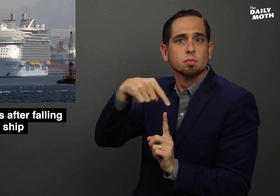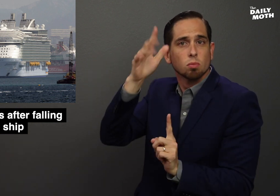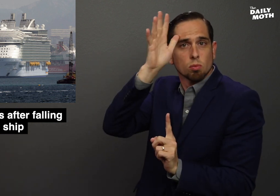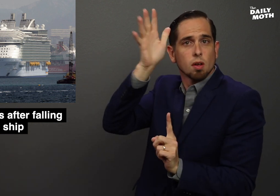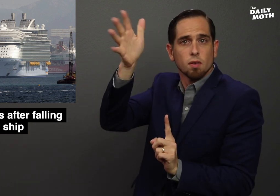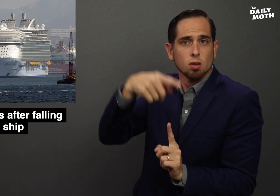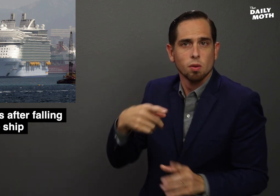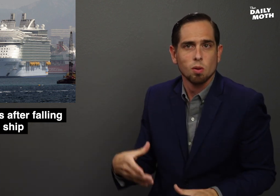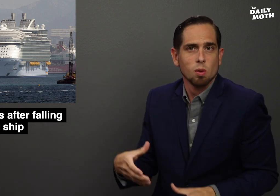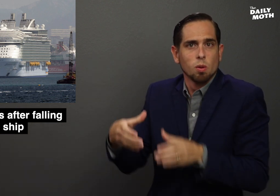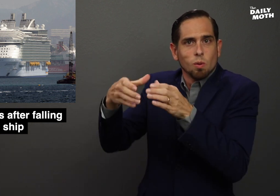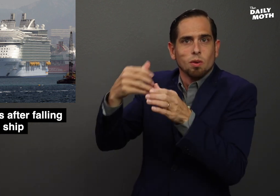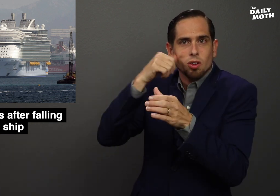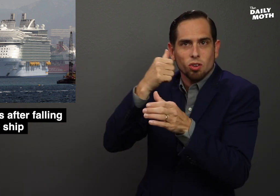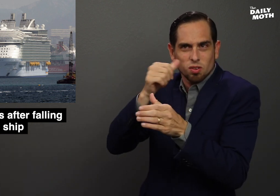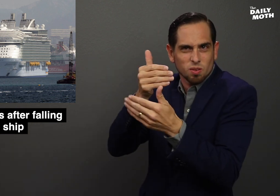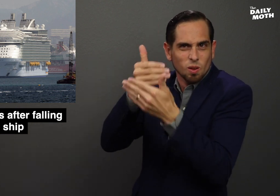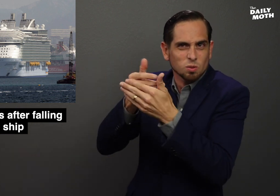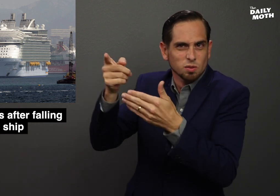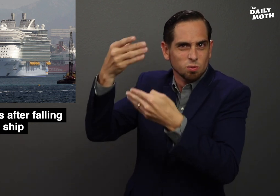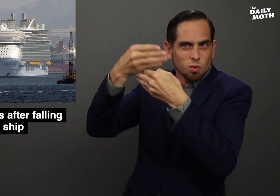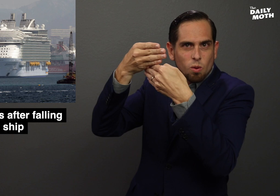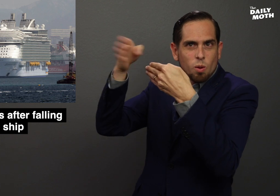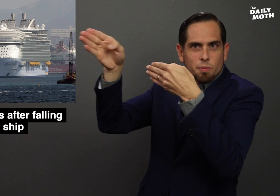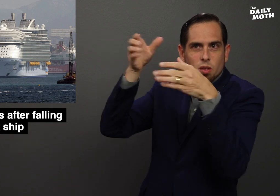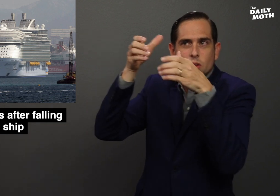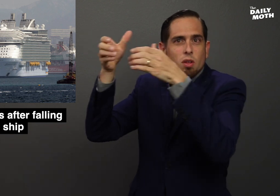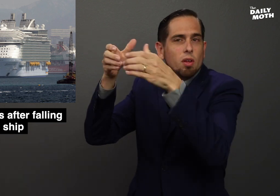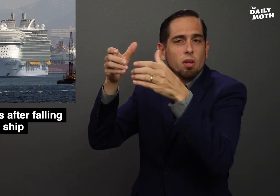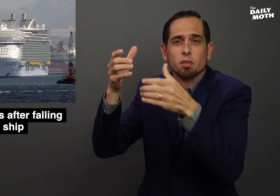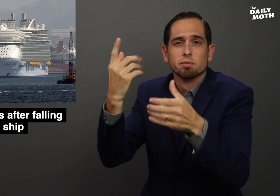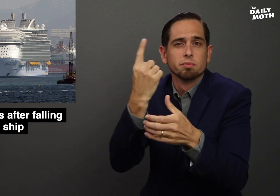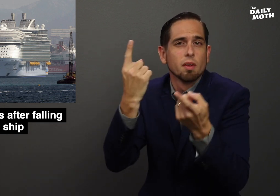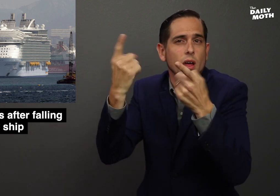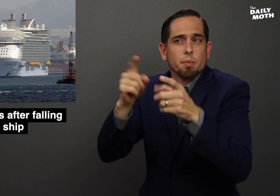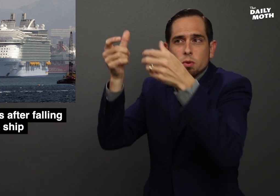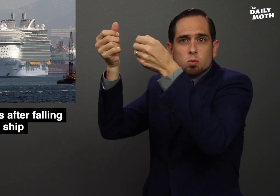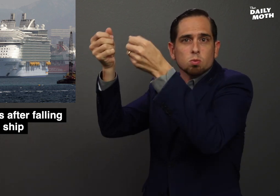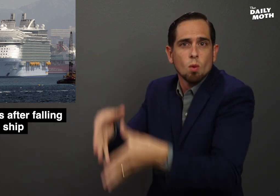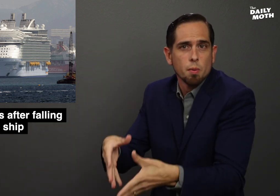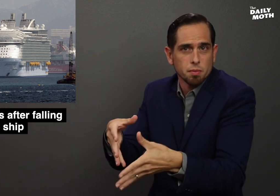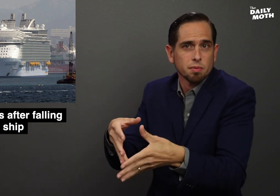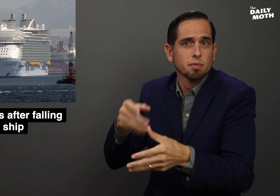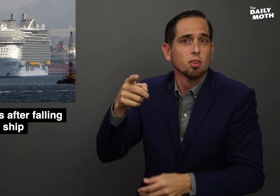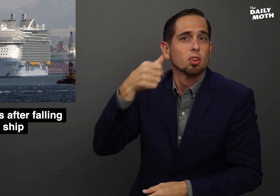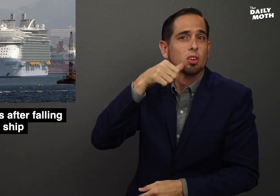The grandfather held the girl near the open window and somehow dropped her.